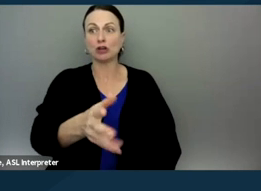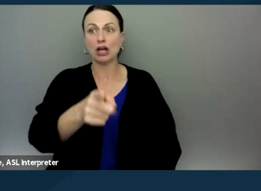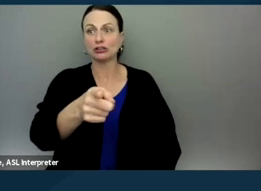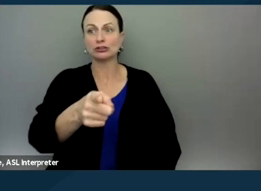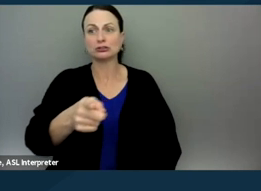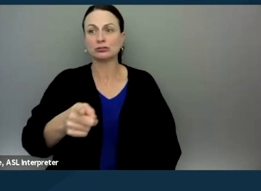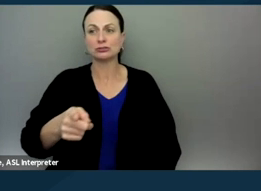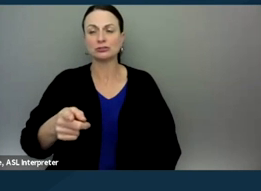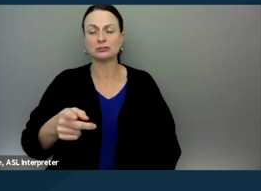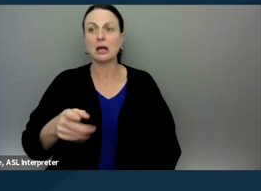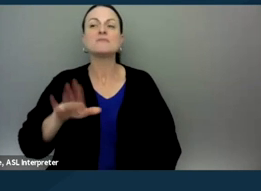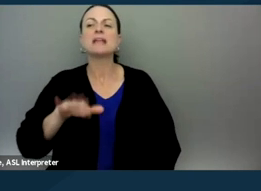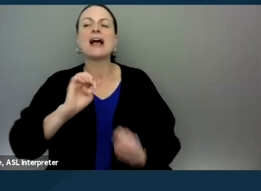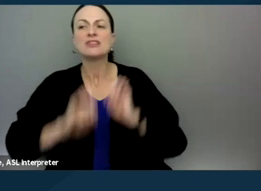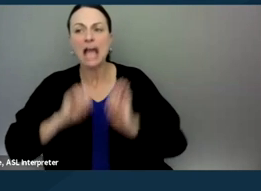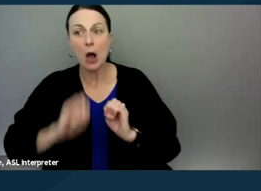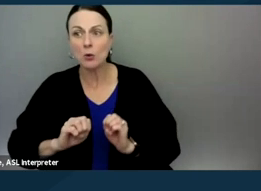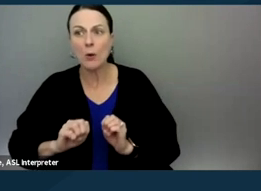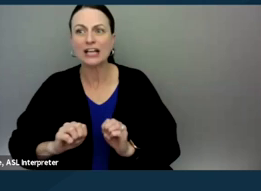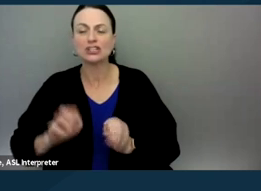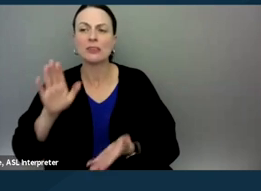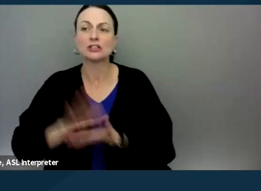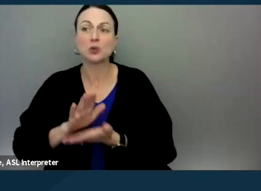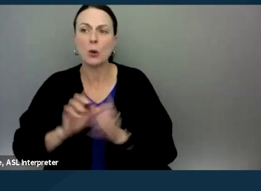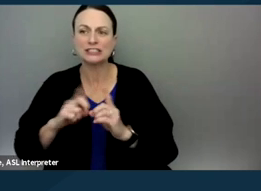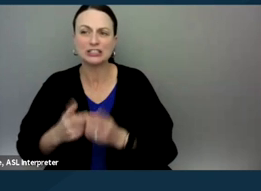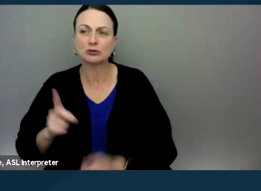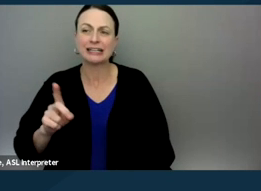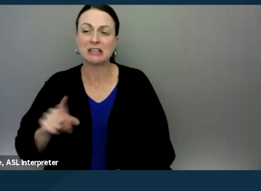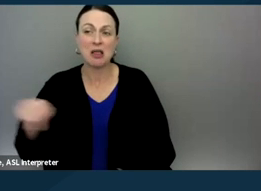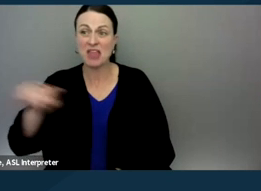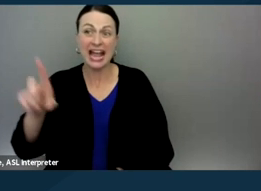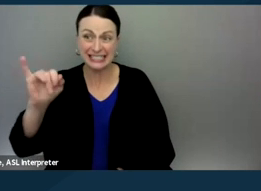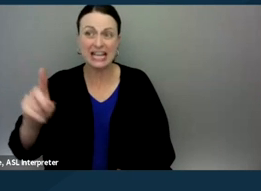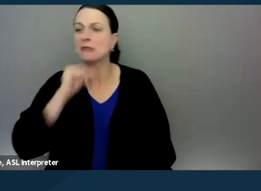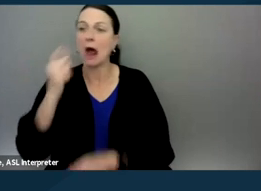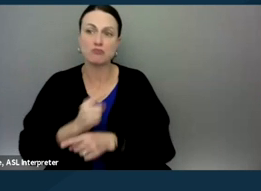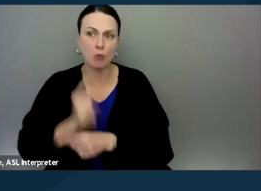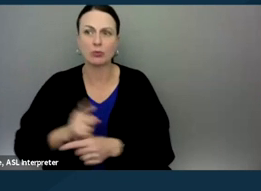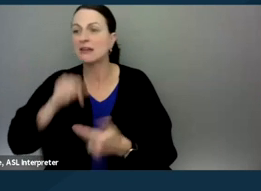"The evaluation the school district did is clearly inadequate or inappropriate because they didn't qualify the child."